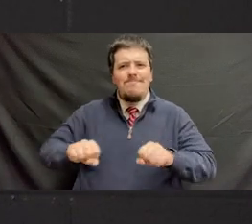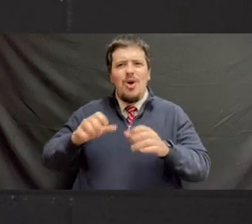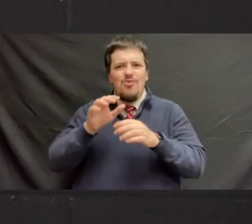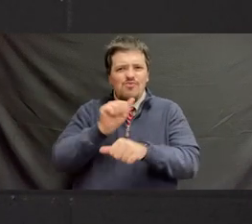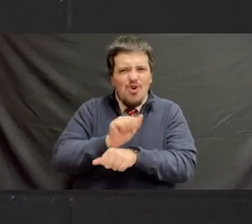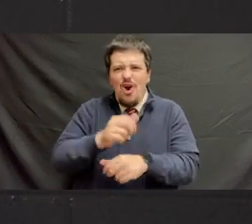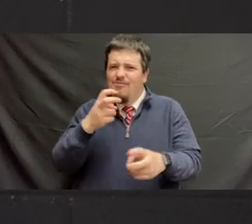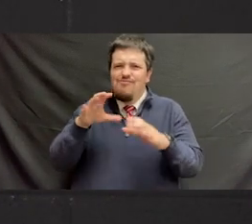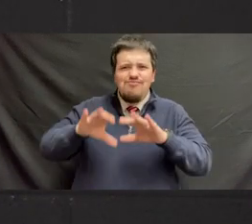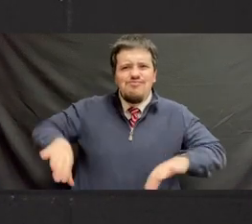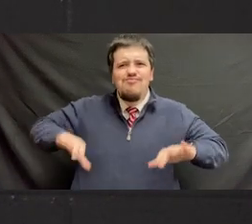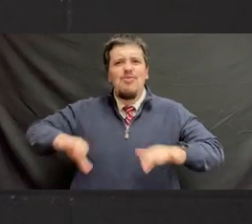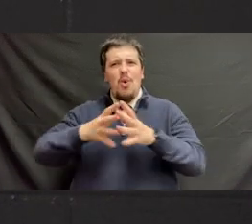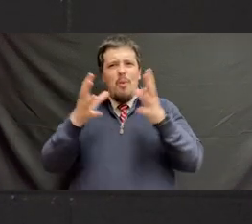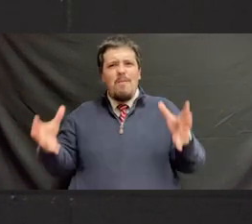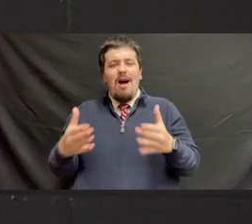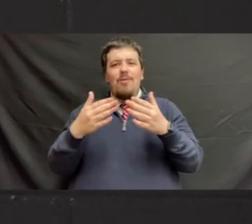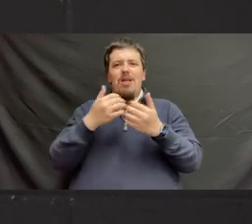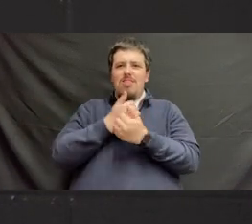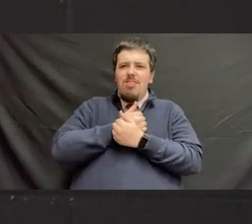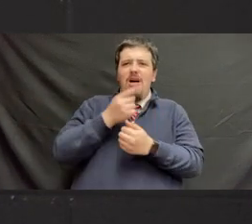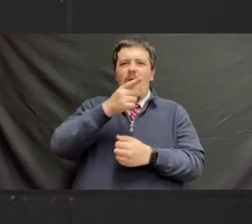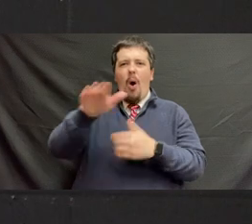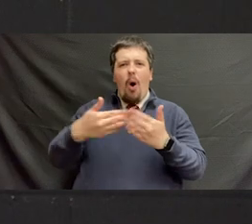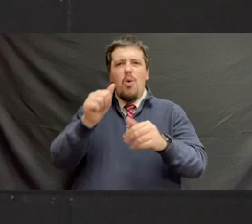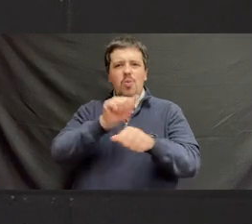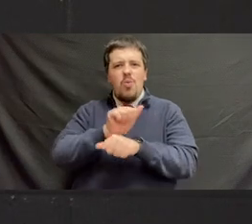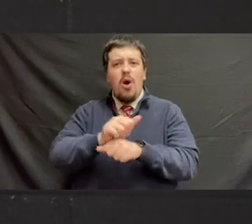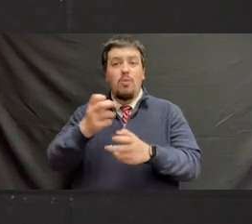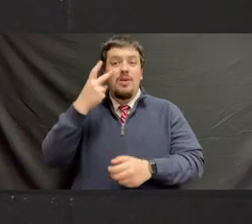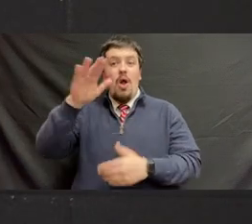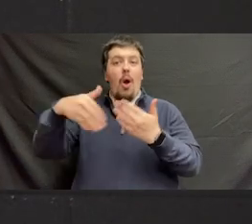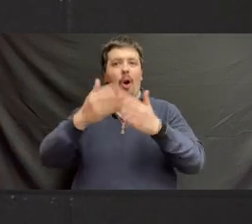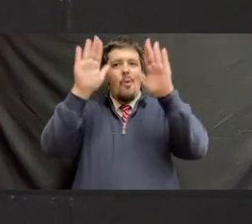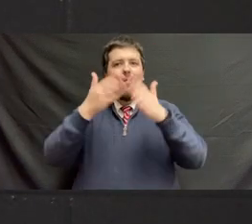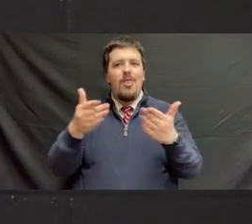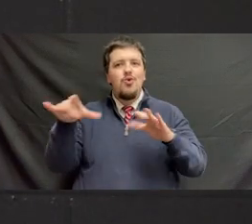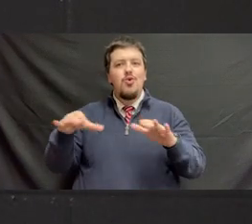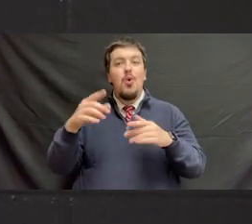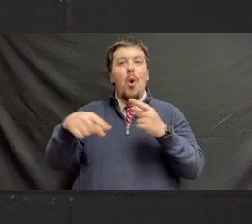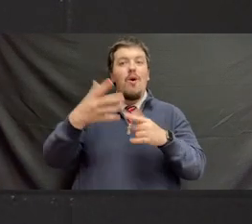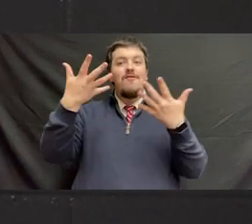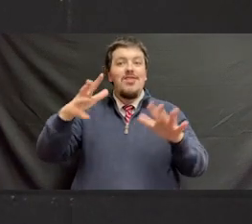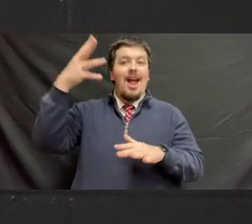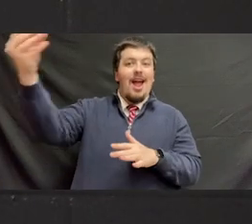We talk about you all the time, about all the good work you do, and how much we love our students, and we love to see all the great things that they do once they get out,